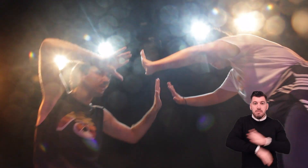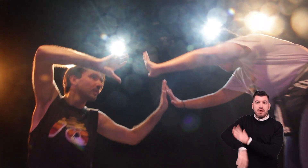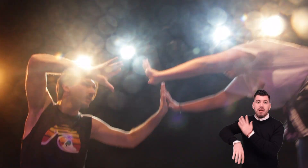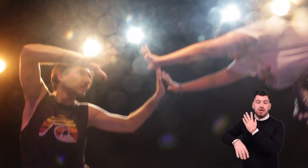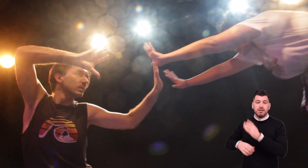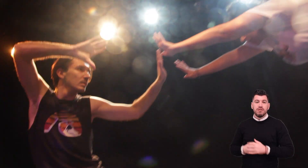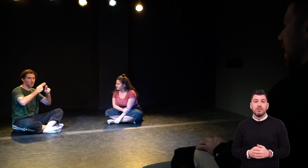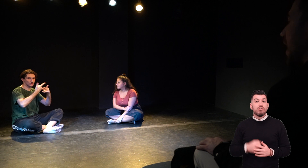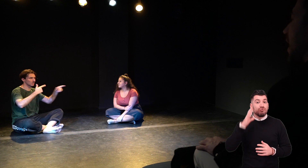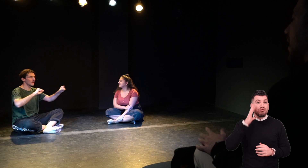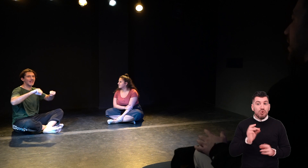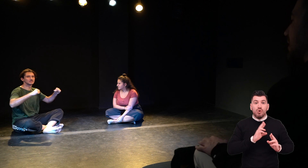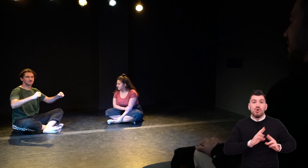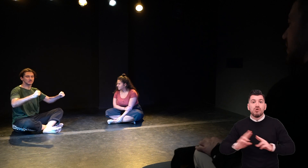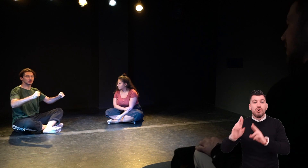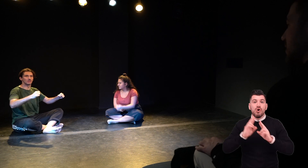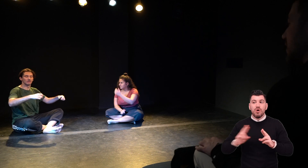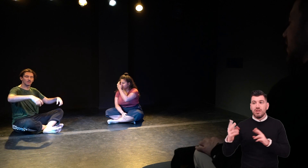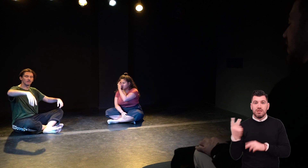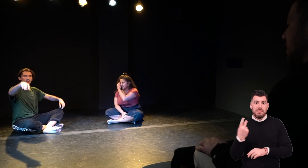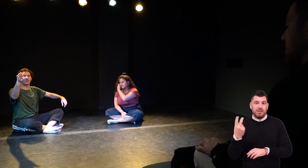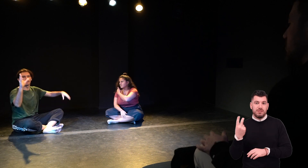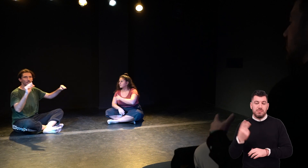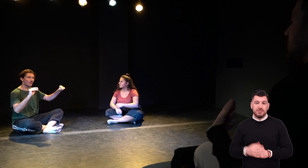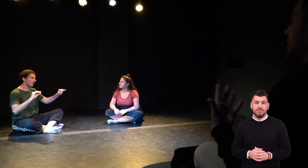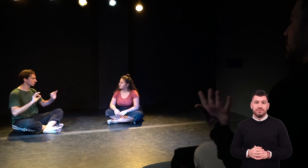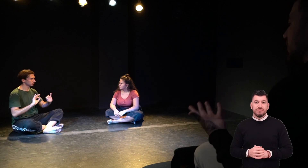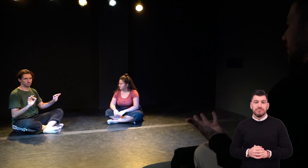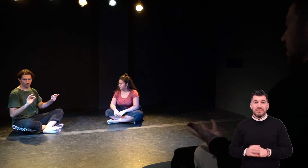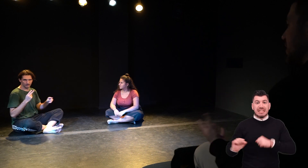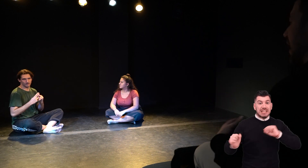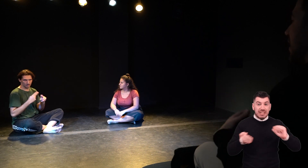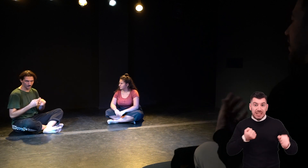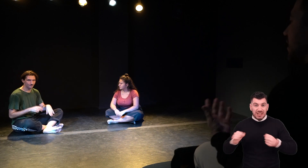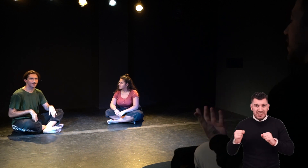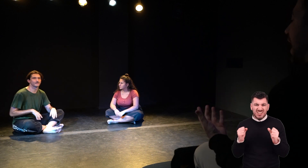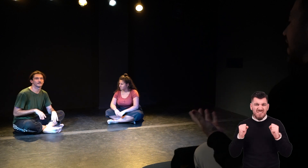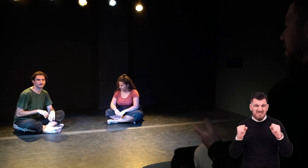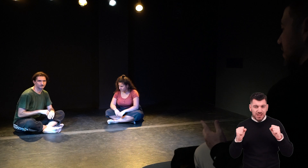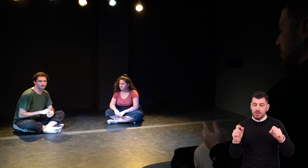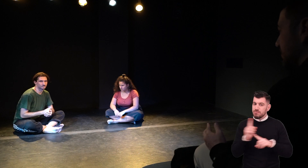and there is a flow between us. And the movements must not be tight, but flowing.